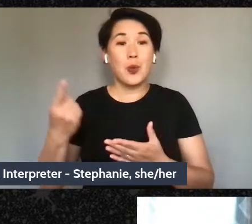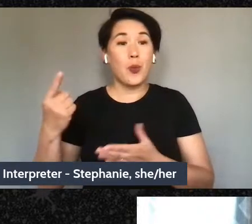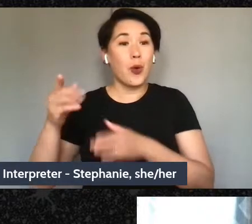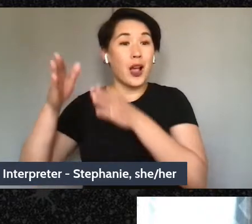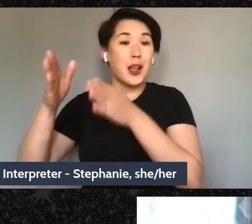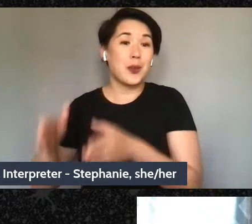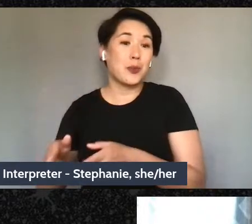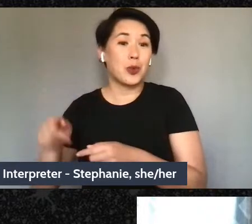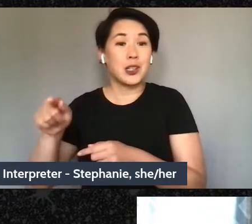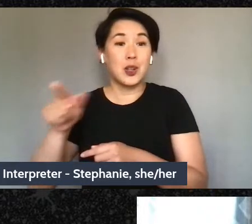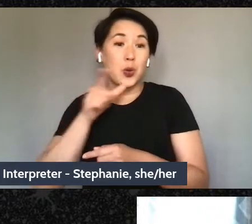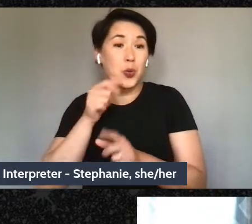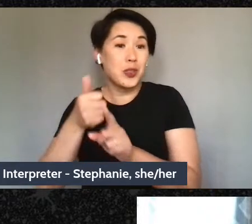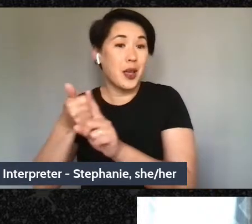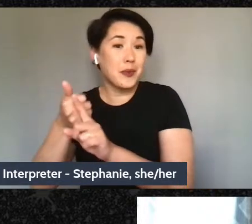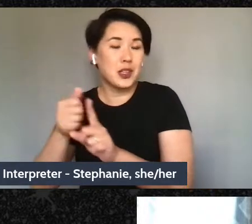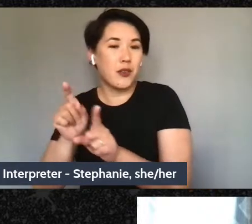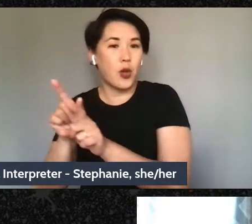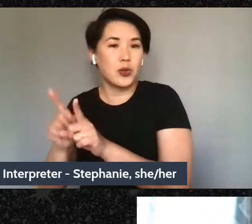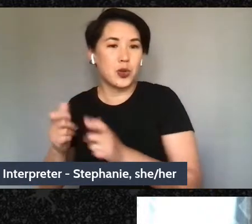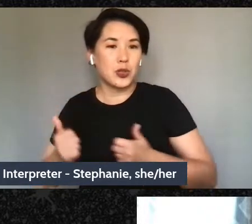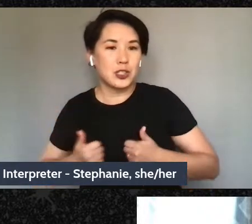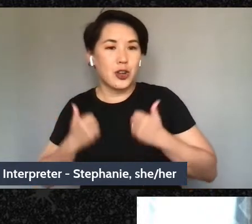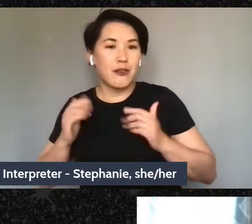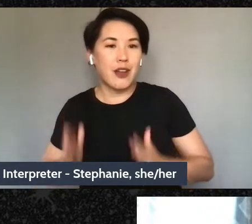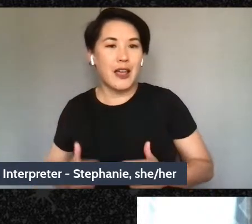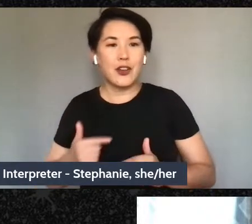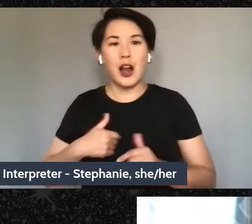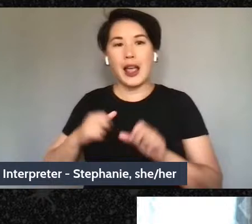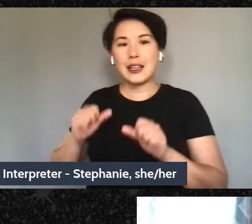a survivor I can – I can talk to them about my survivor stories when I'm feeling